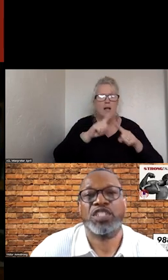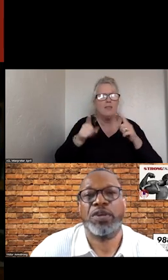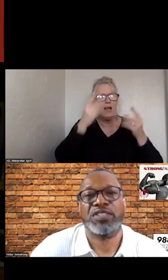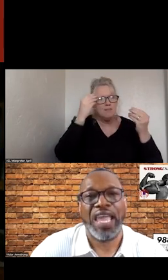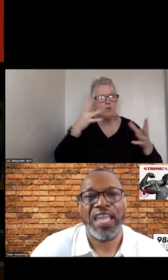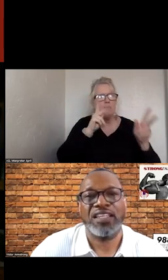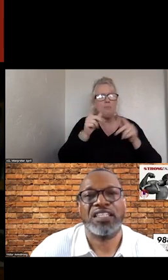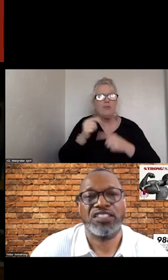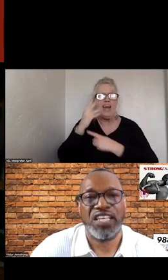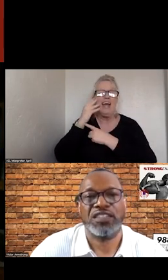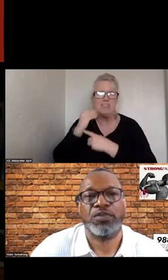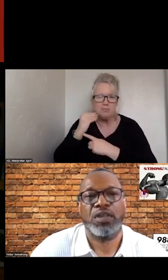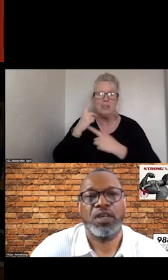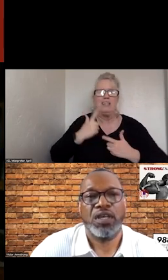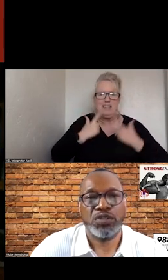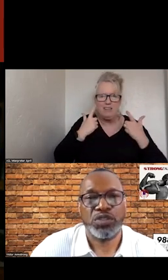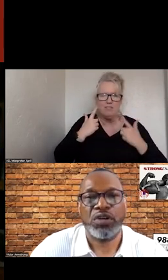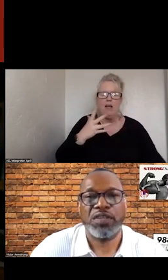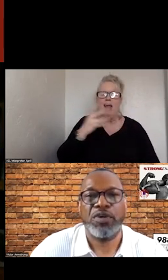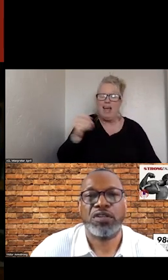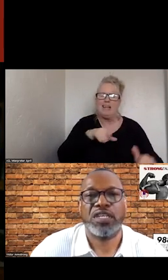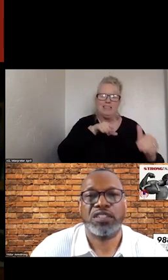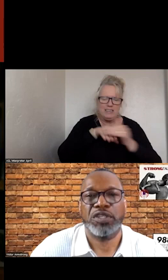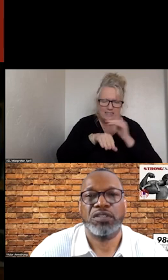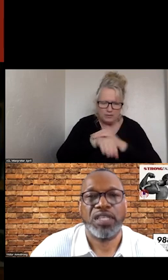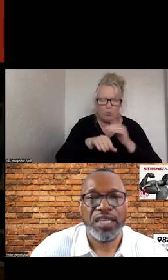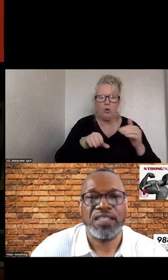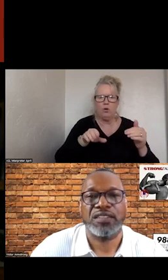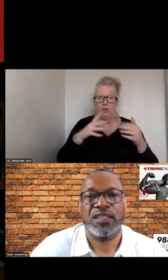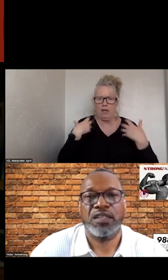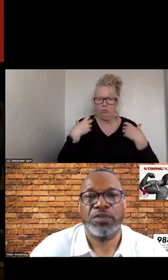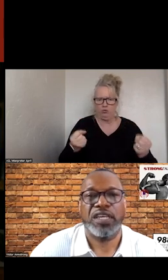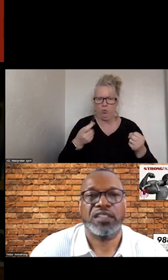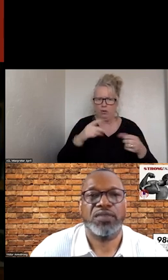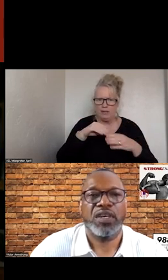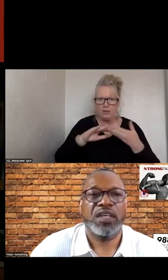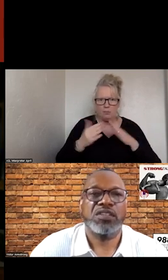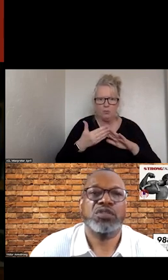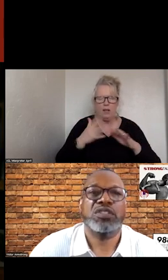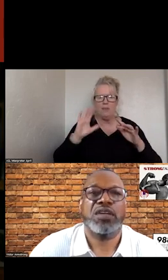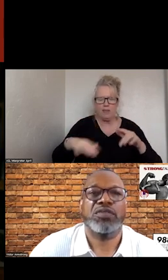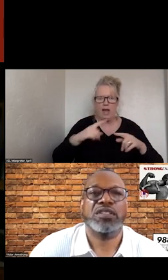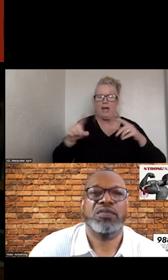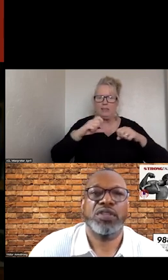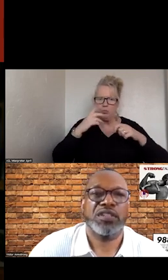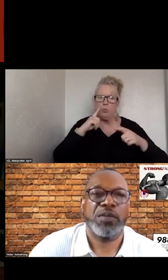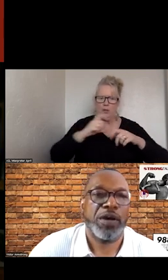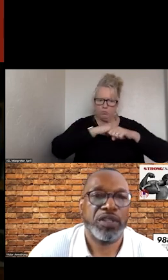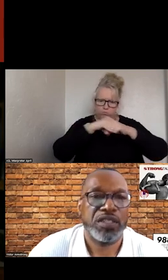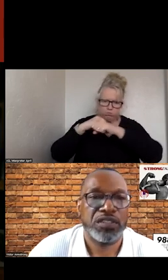WITH LIVED EXPERIENCE AND ACCESSIBLE TO MARGINALIZED COMMUNITIES IS PROTECTED AGAINST SUICIDE RISK FOR THE ENTIRE POPULATION.